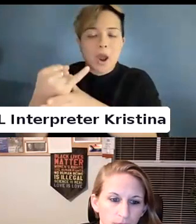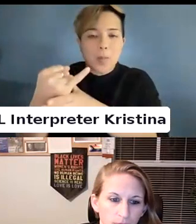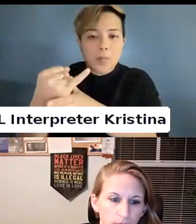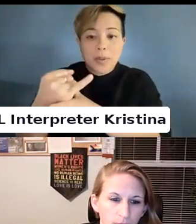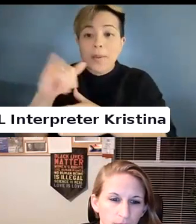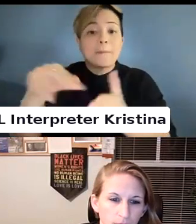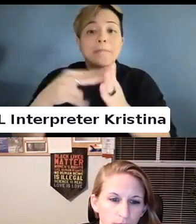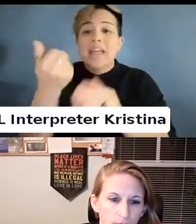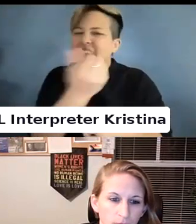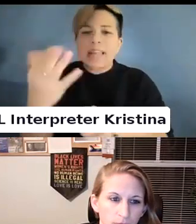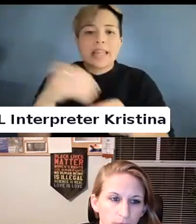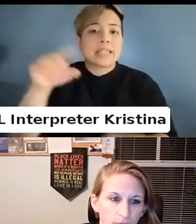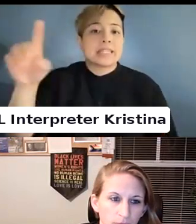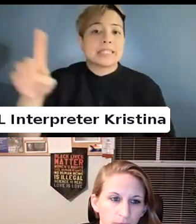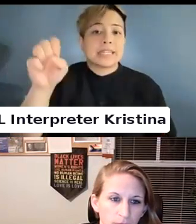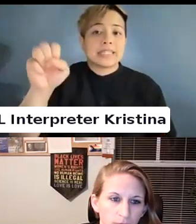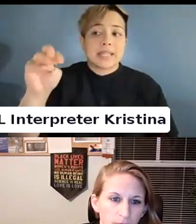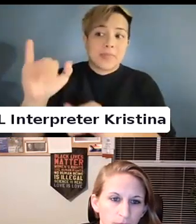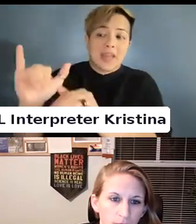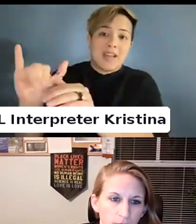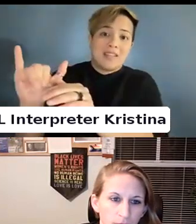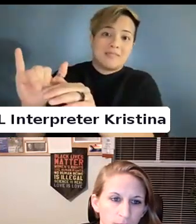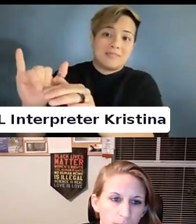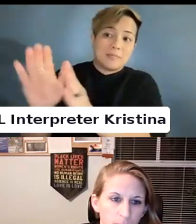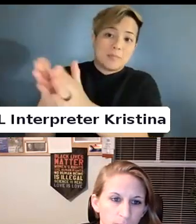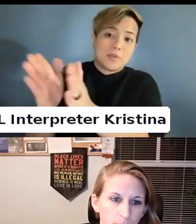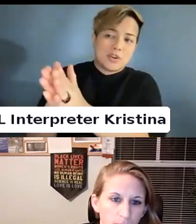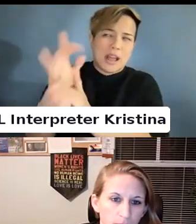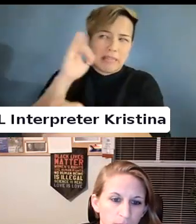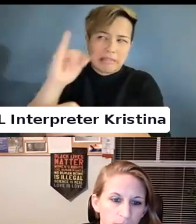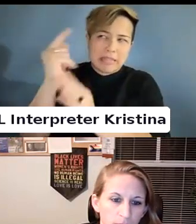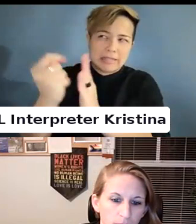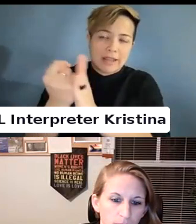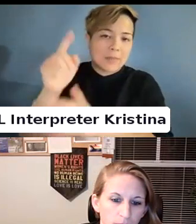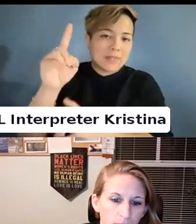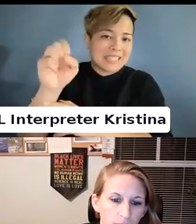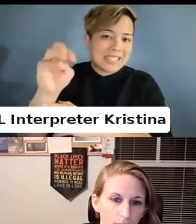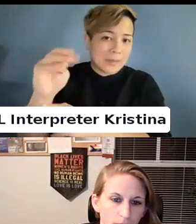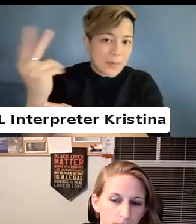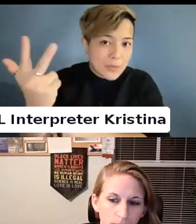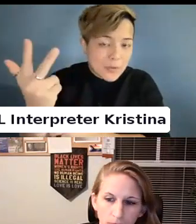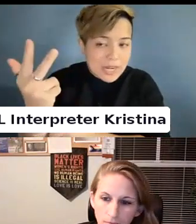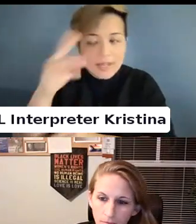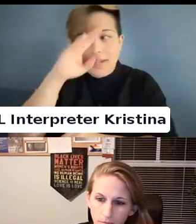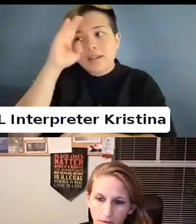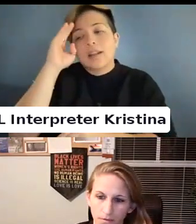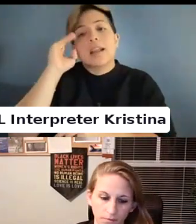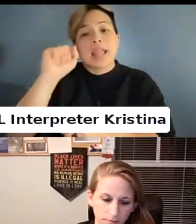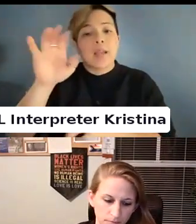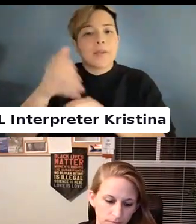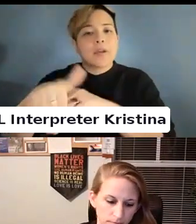in the DSM at the time could be covered by the ADA.